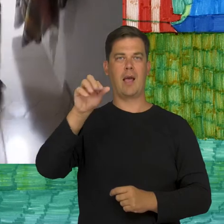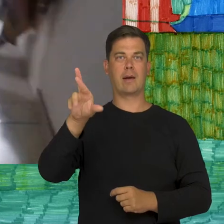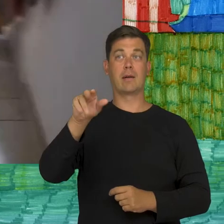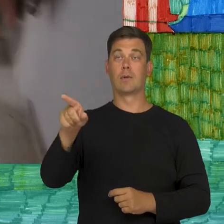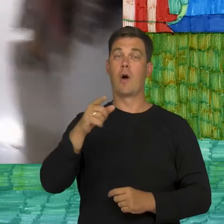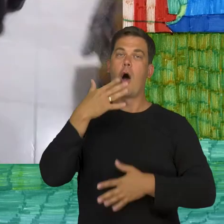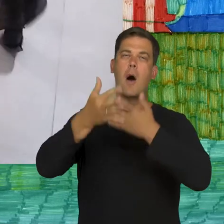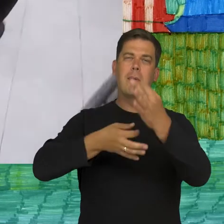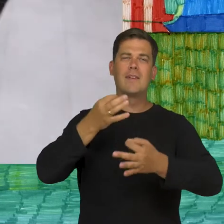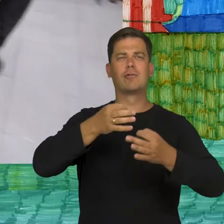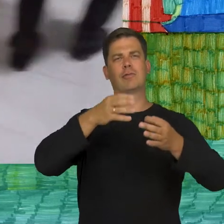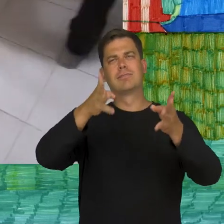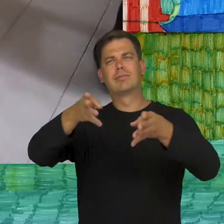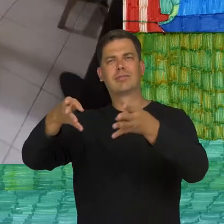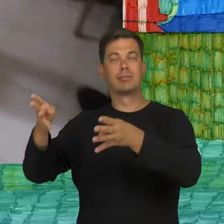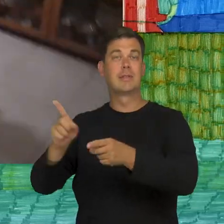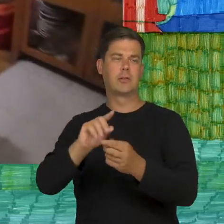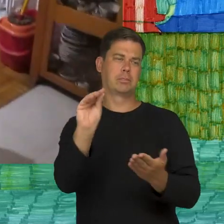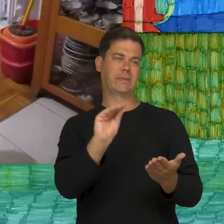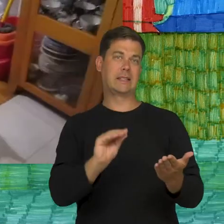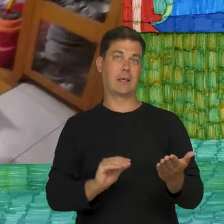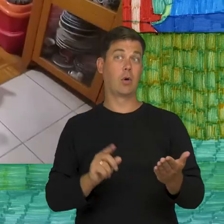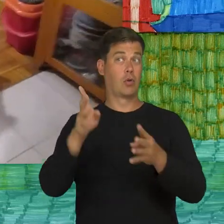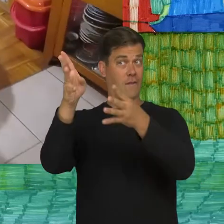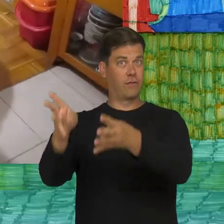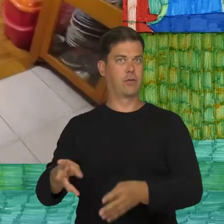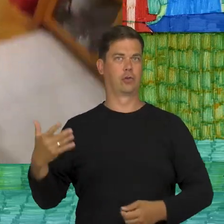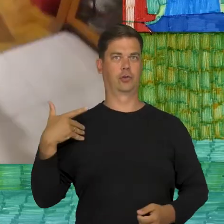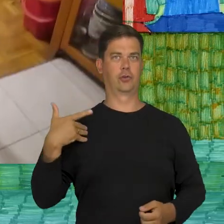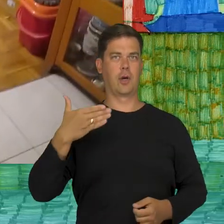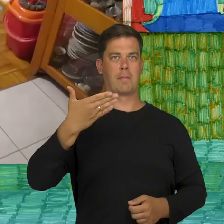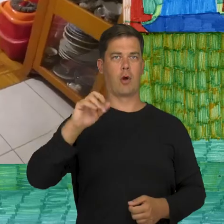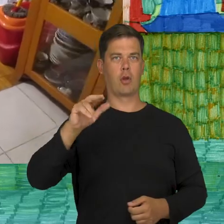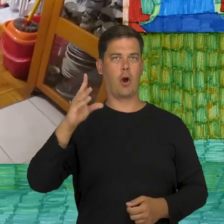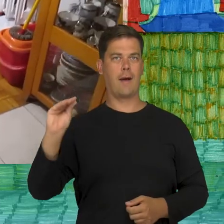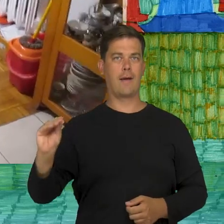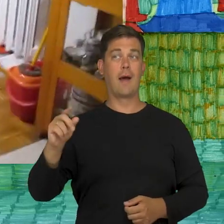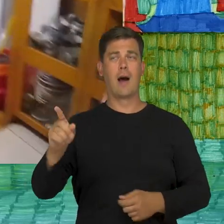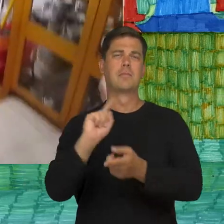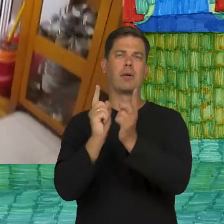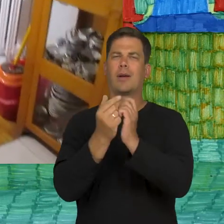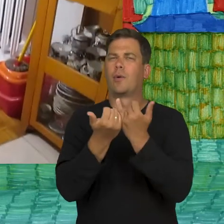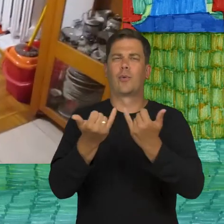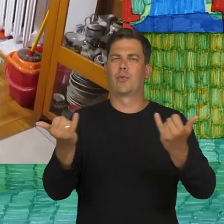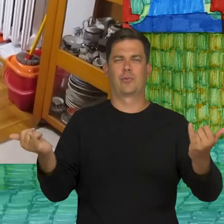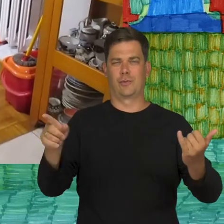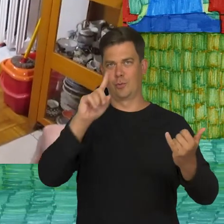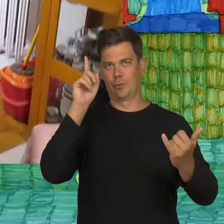who was writing stories and scripts for films and he wrote her biography, and she met a lot of people.